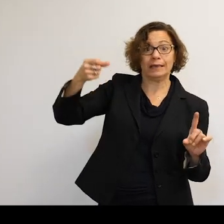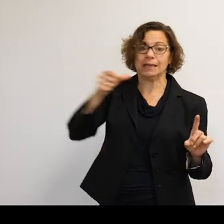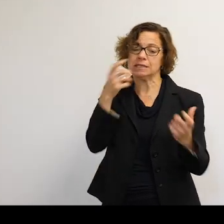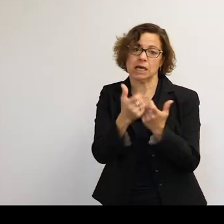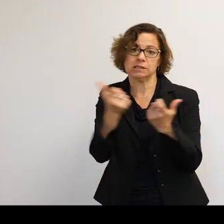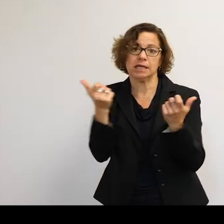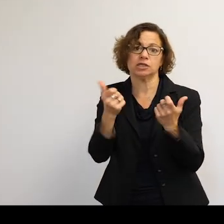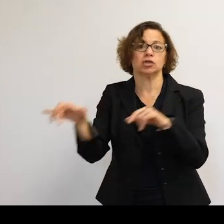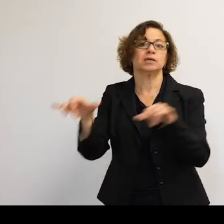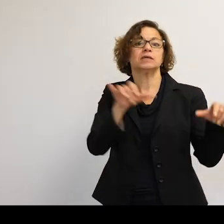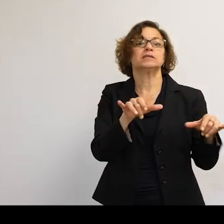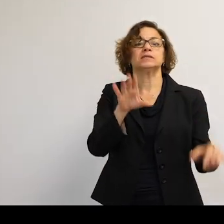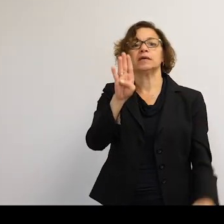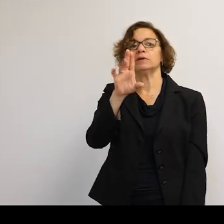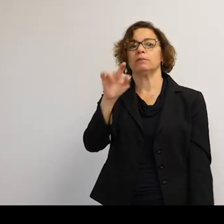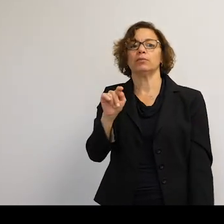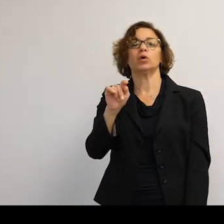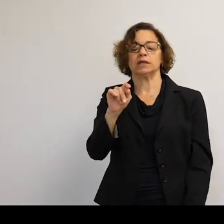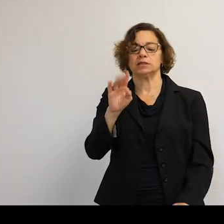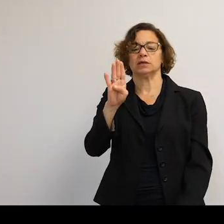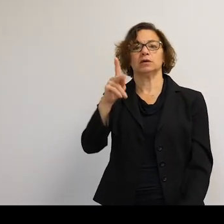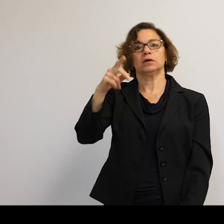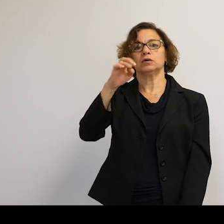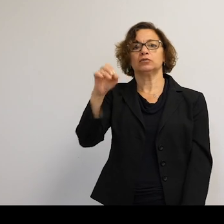It's the same idea as a bullet-proof vest. You can absorb a lot of energy if you